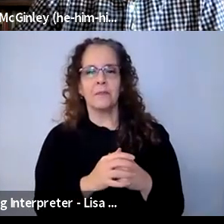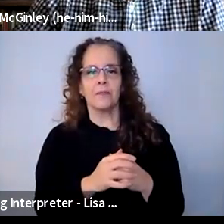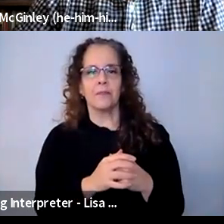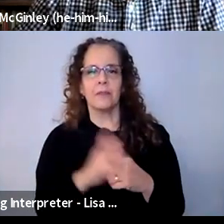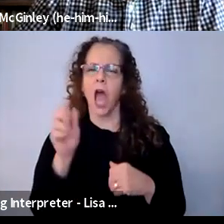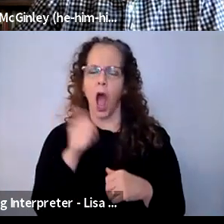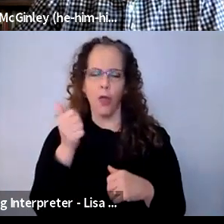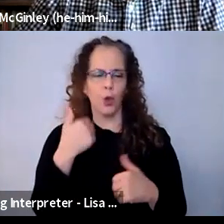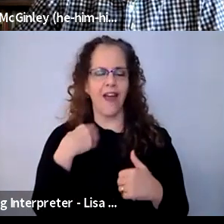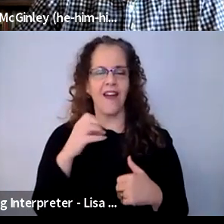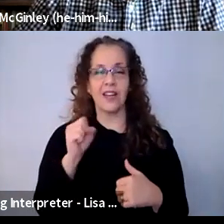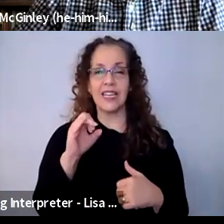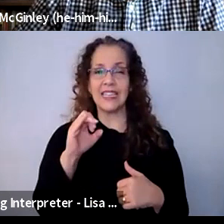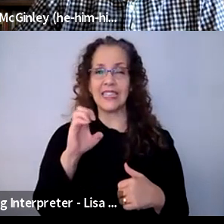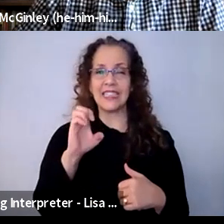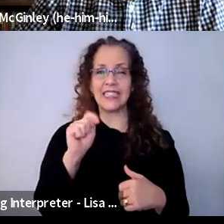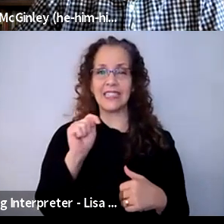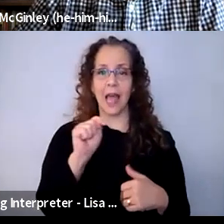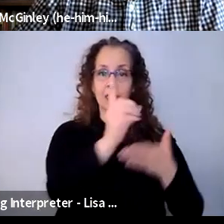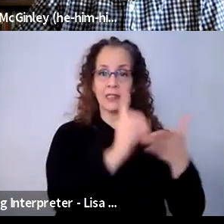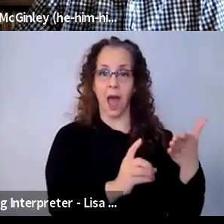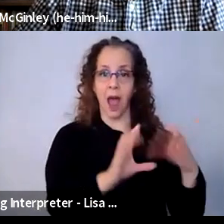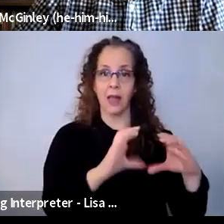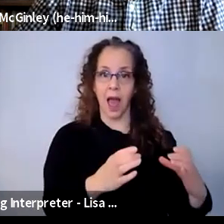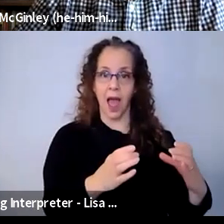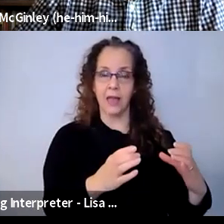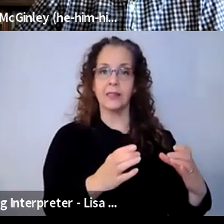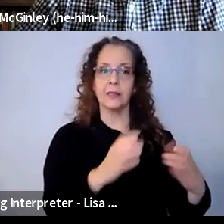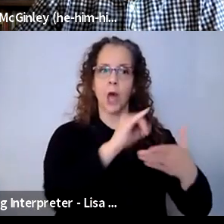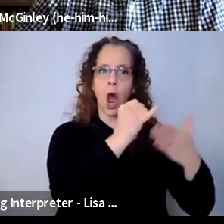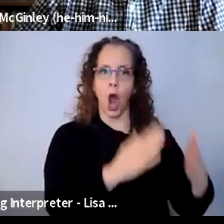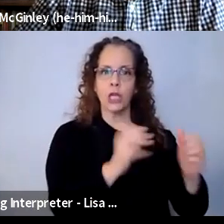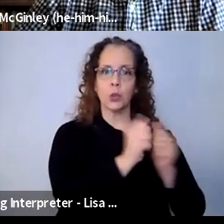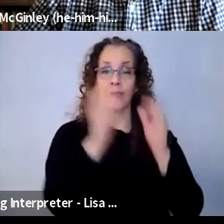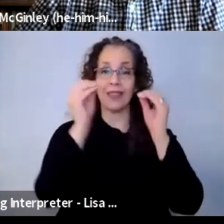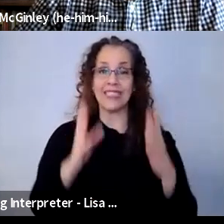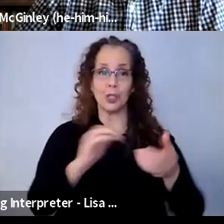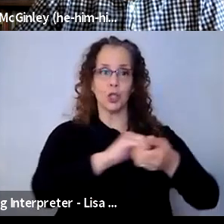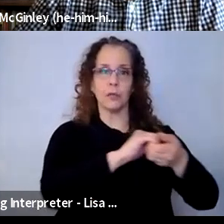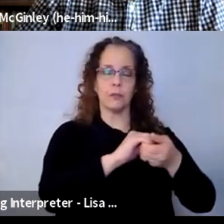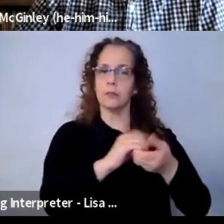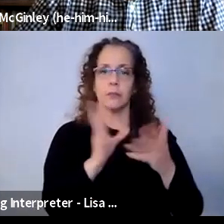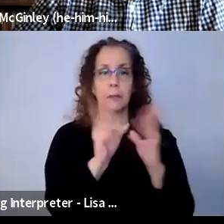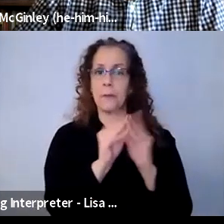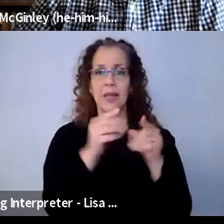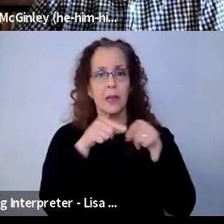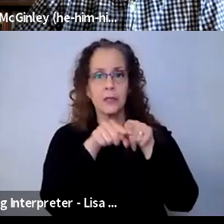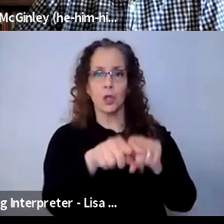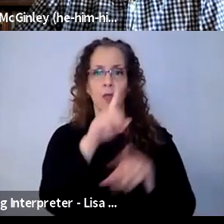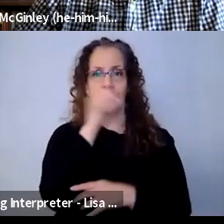class with an artist partnering with a teacher, and the kids just kept meeting throughout the summer. It just became an